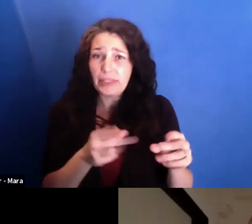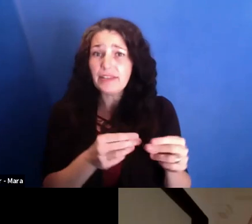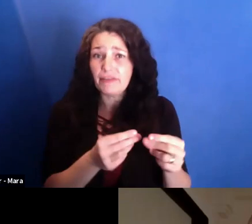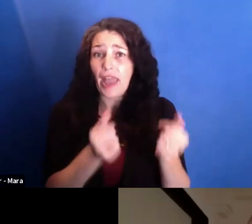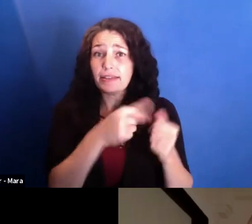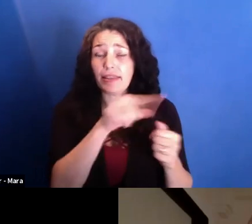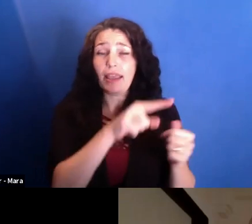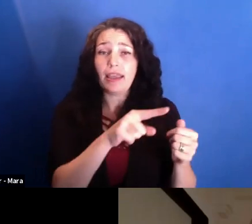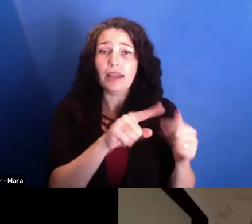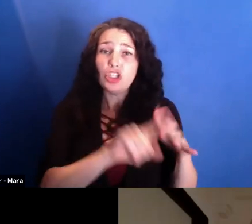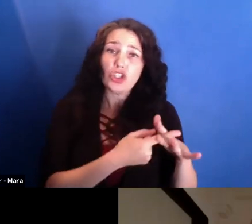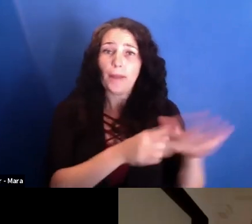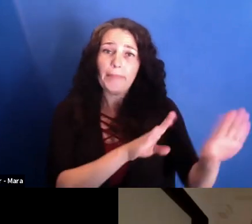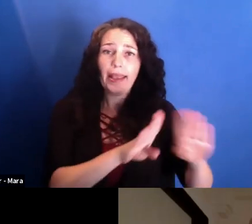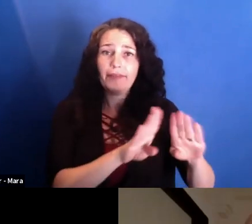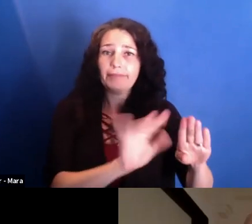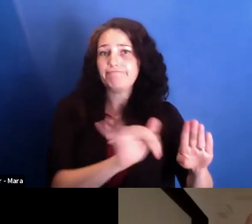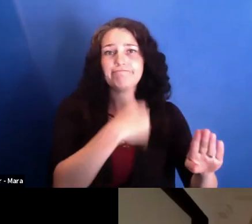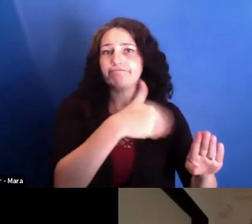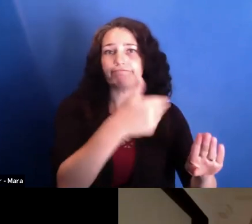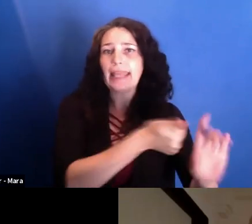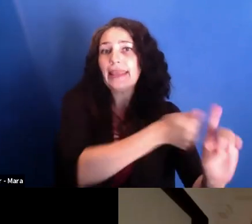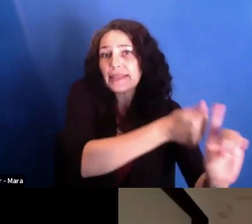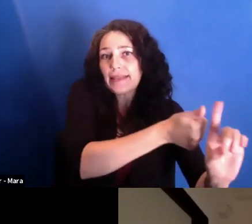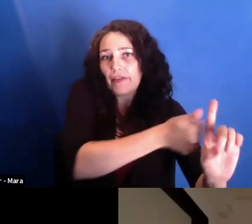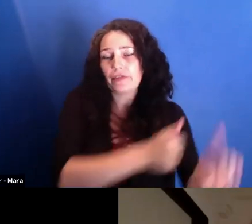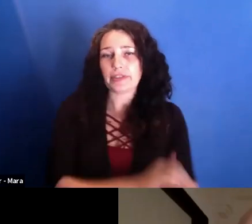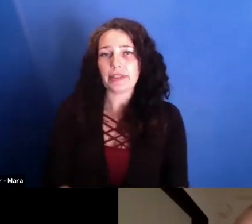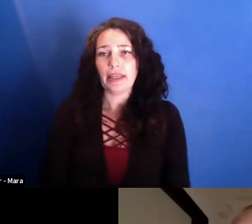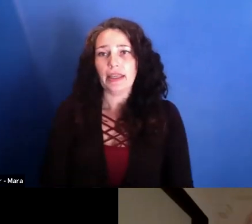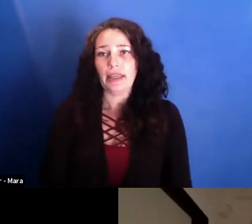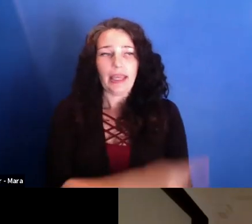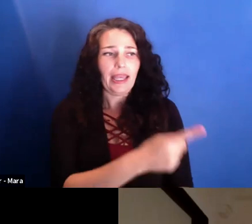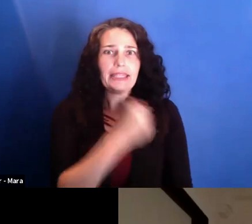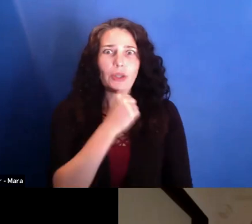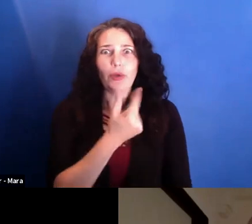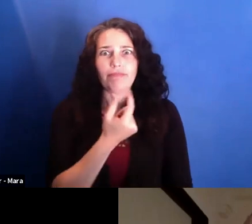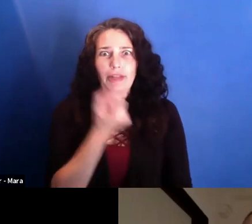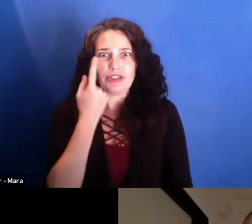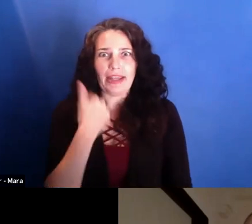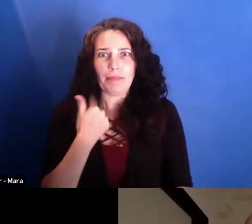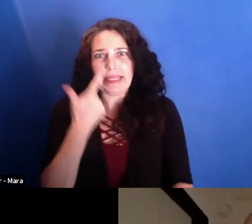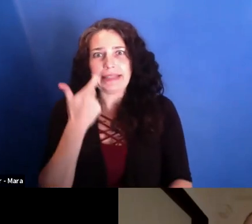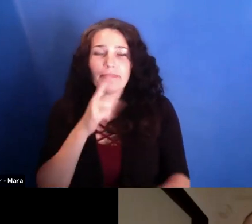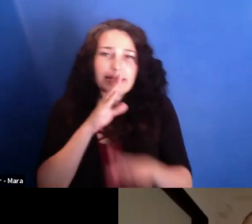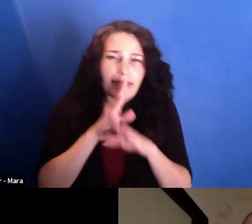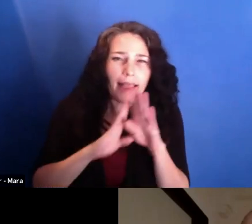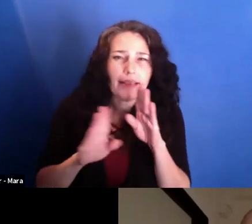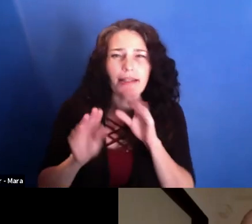I'm doing because they don't really get it, what I'm really doing when I'm moving around the room silently and capturing things.